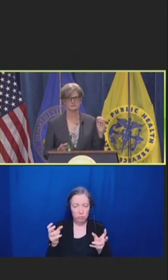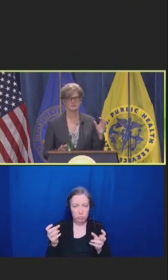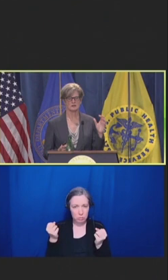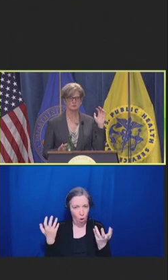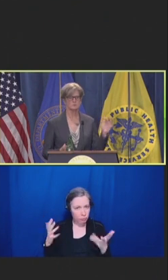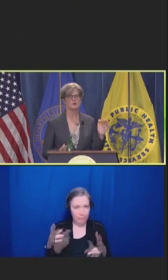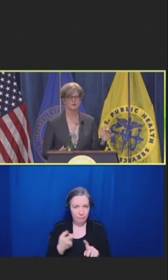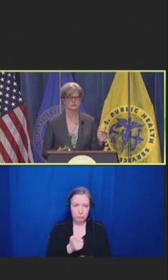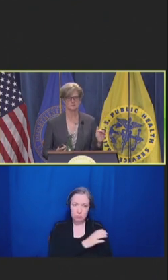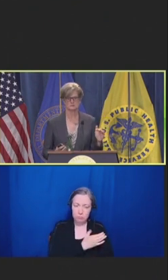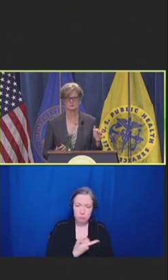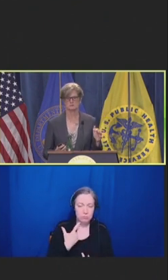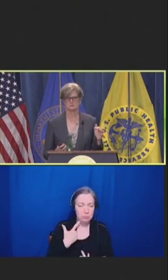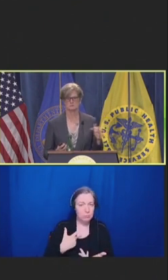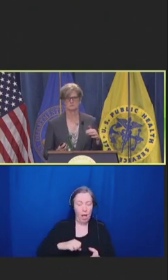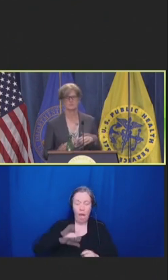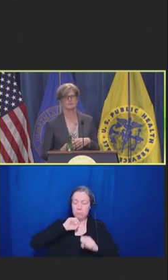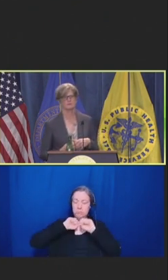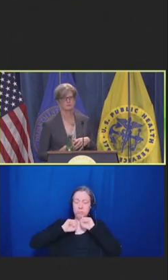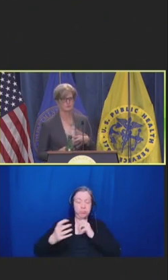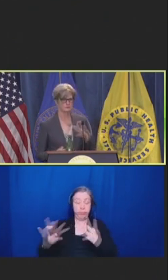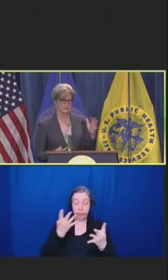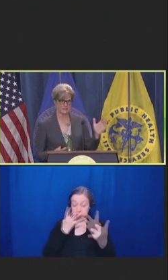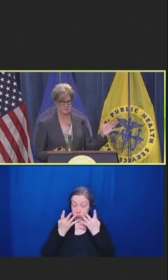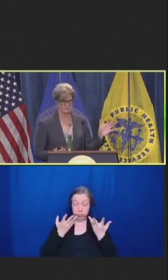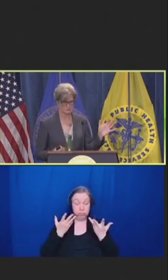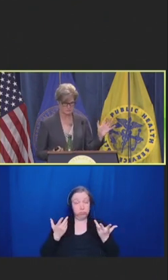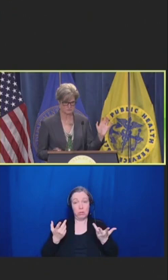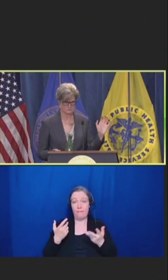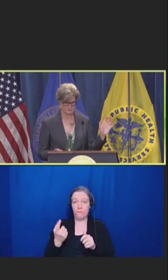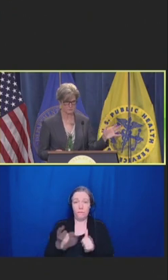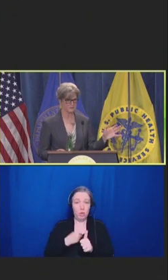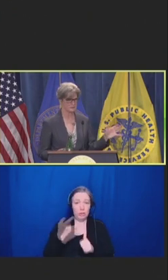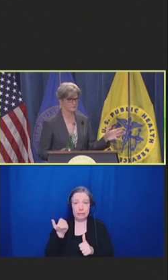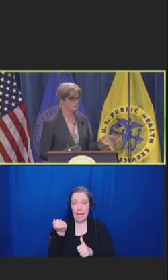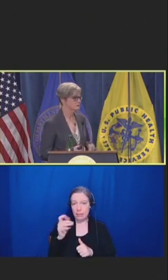I was bombarded in the first 18 months of the pandemic.